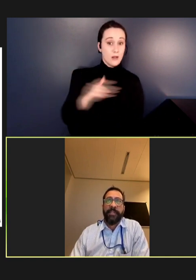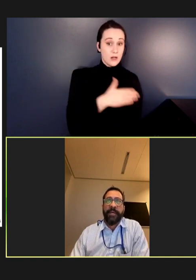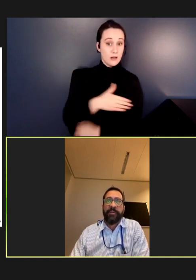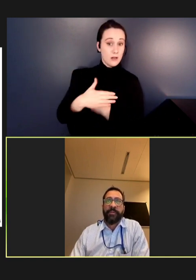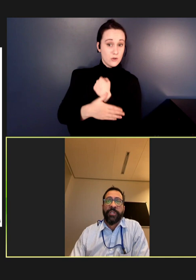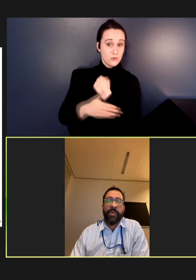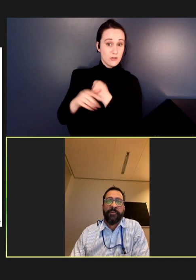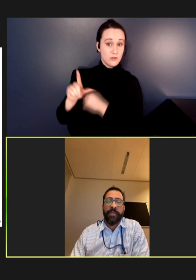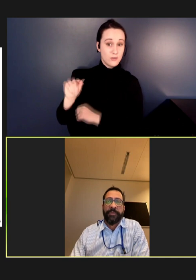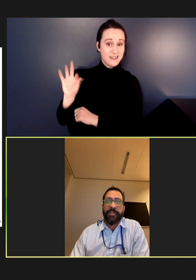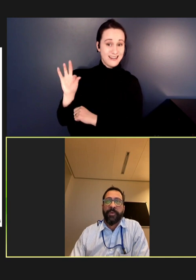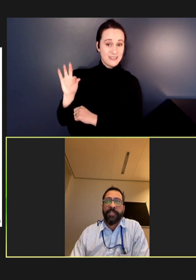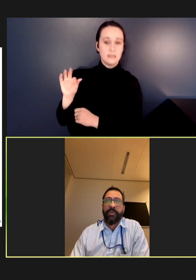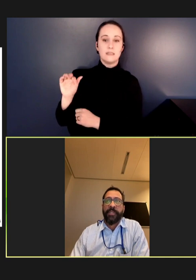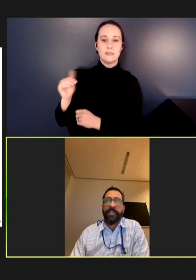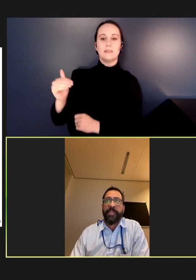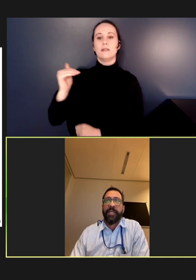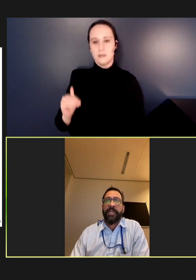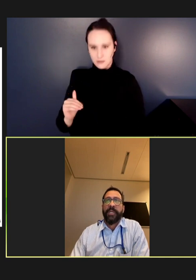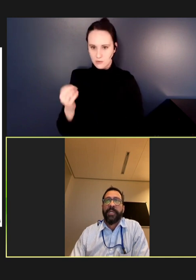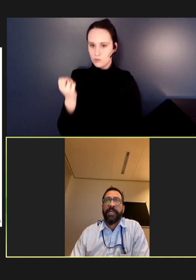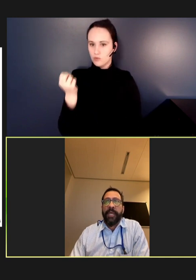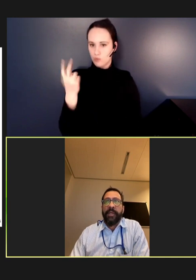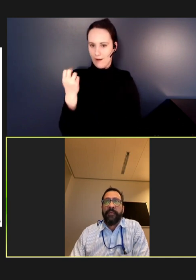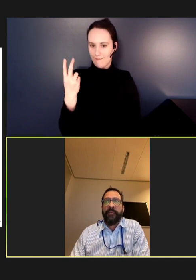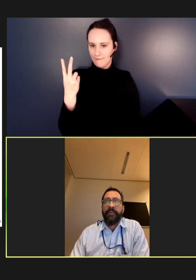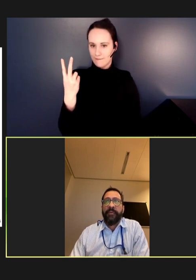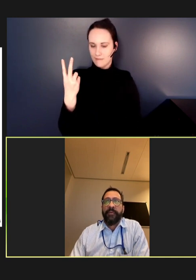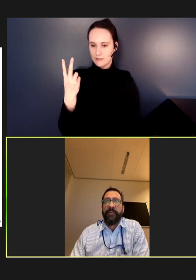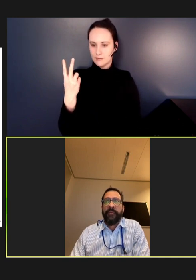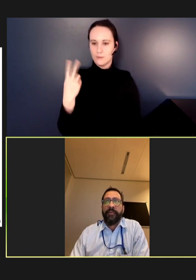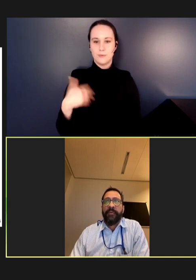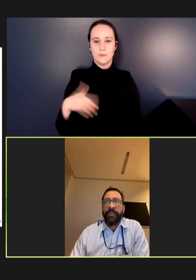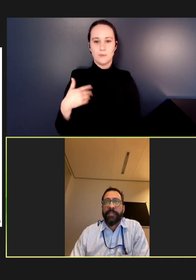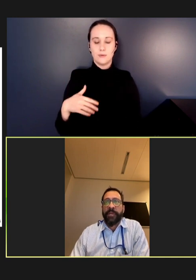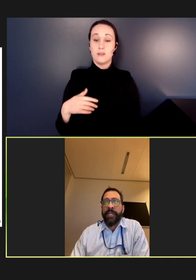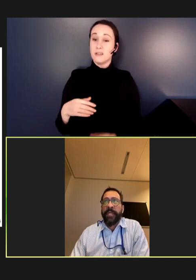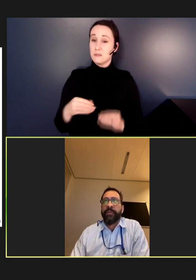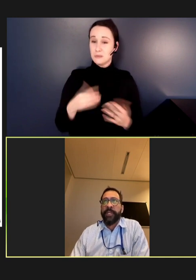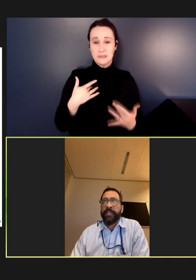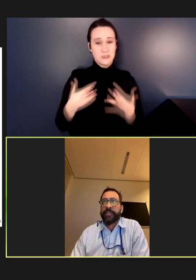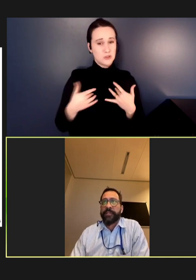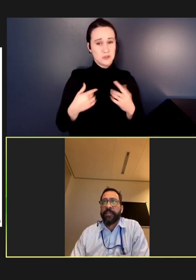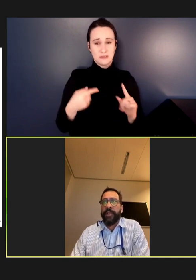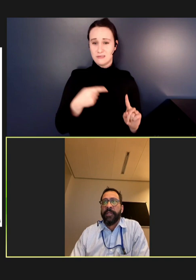down to only 12 countries in 2020. And even more concerning, we saw an increase in the